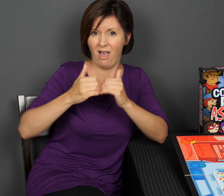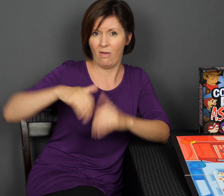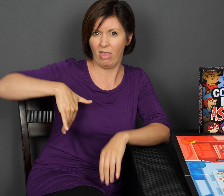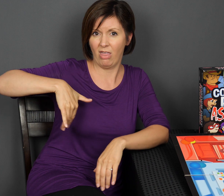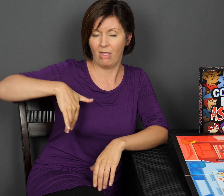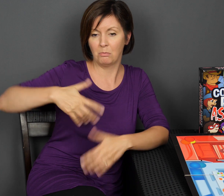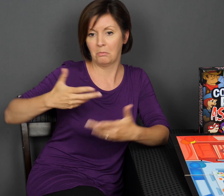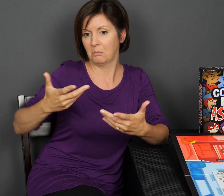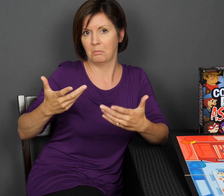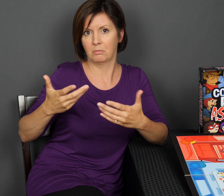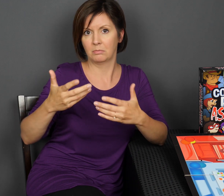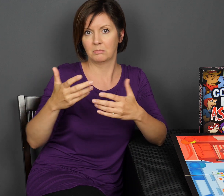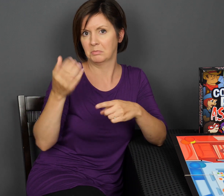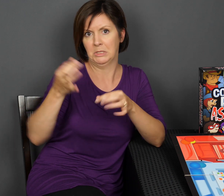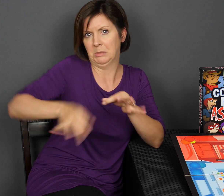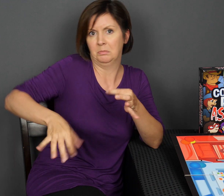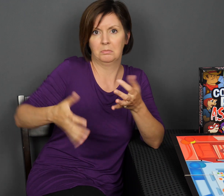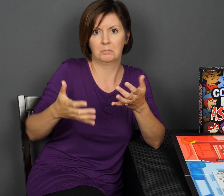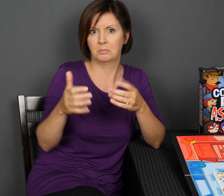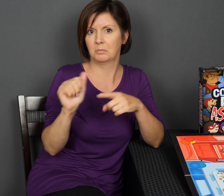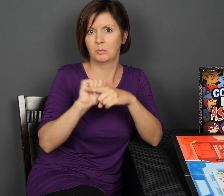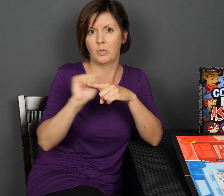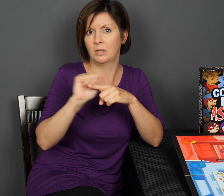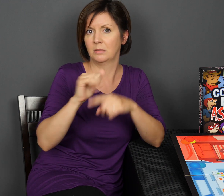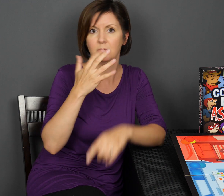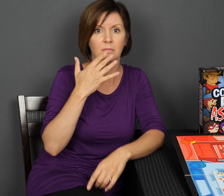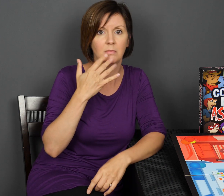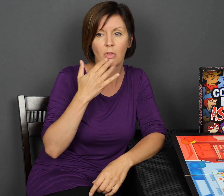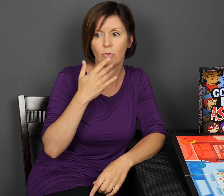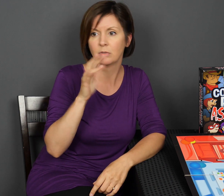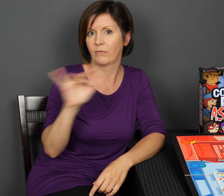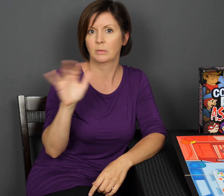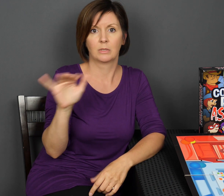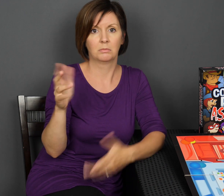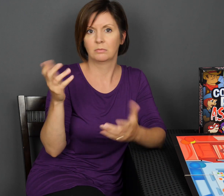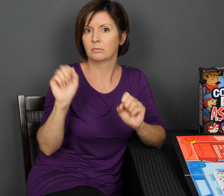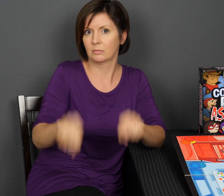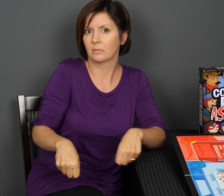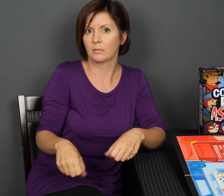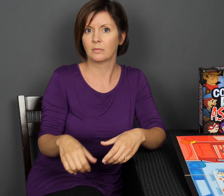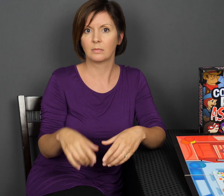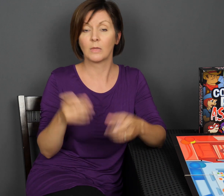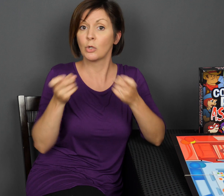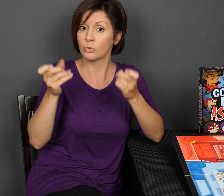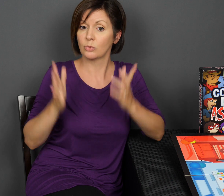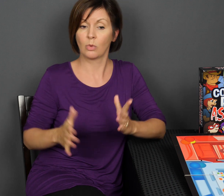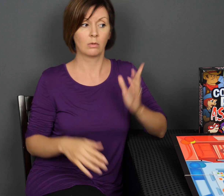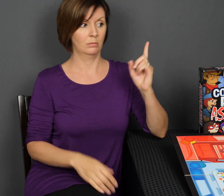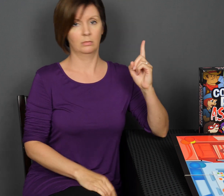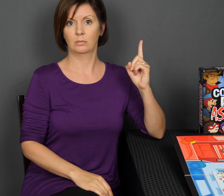If your students don’t know how to describe people yet, just keep it simple, you know, practice colors or fingerspelling.